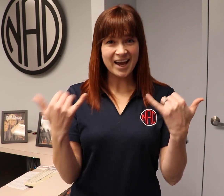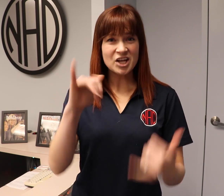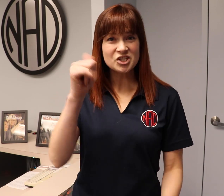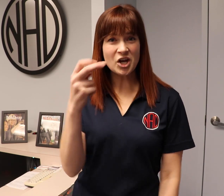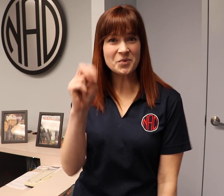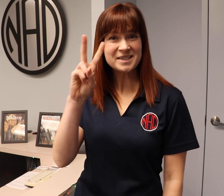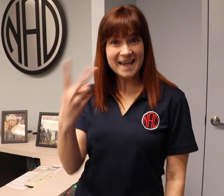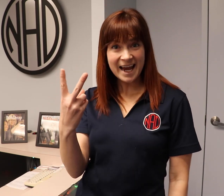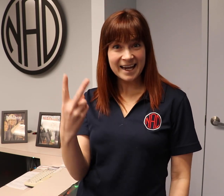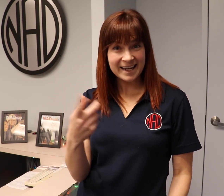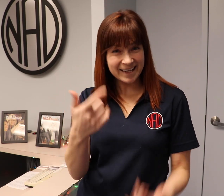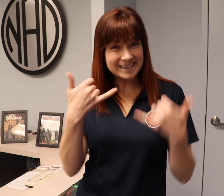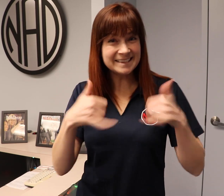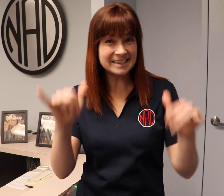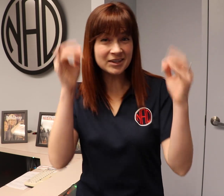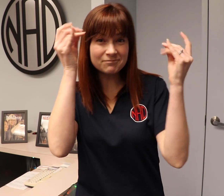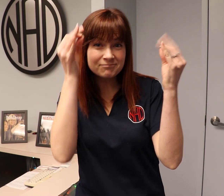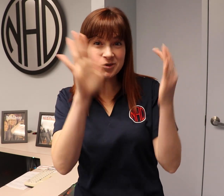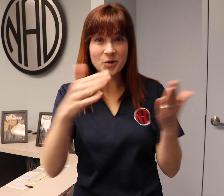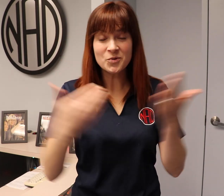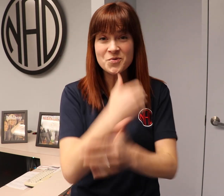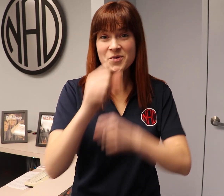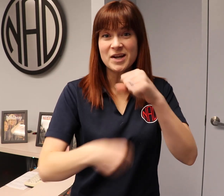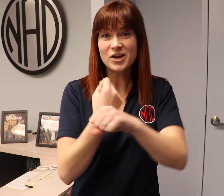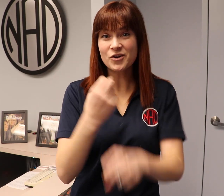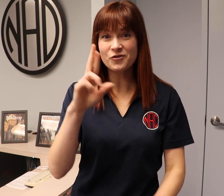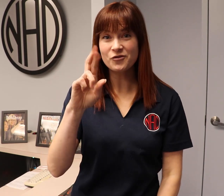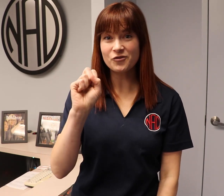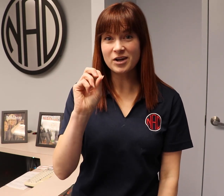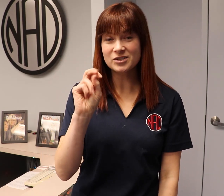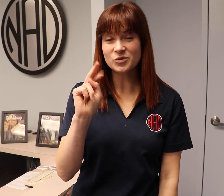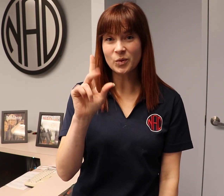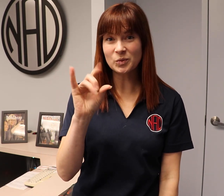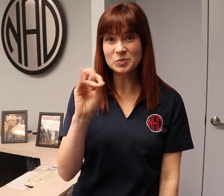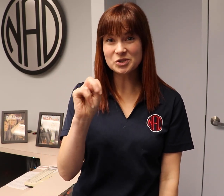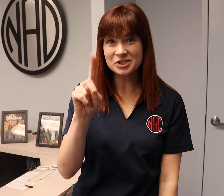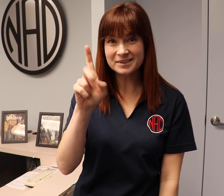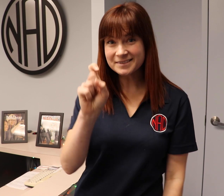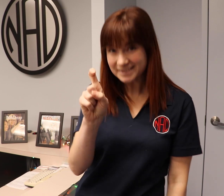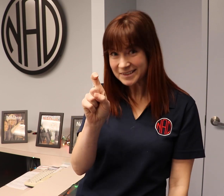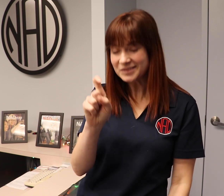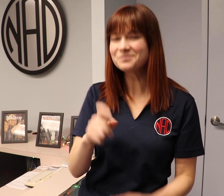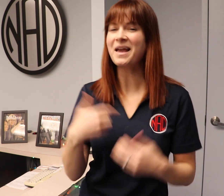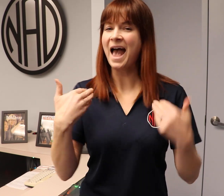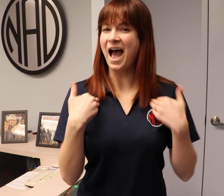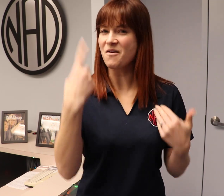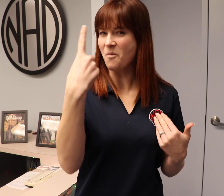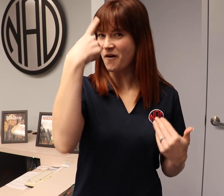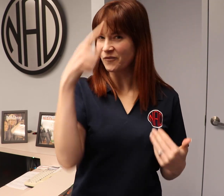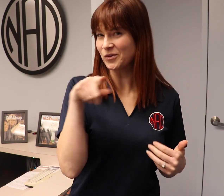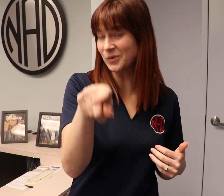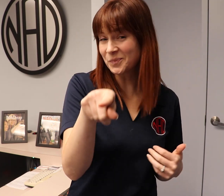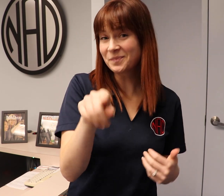It's January 2nd! Are you still thinking what your new year's resolutions are? I have one for you!